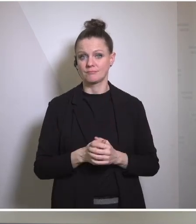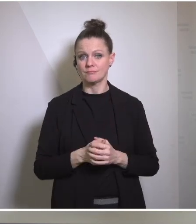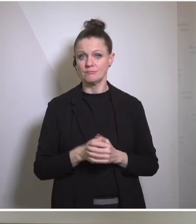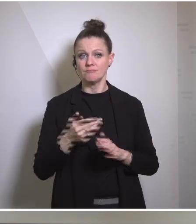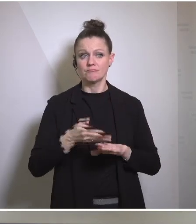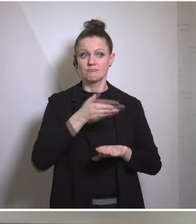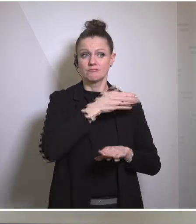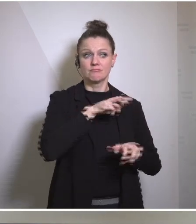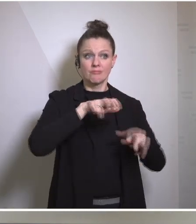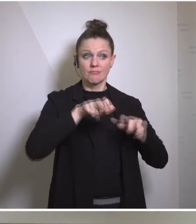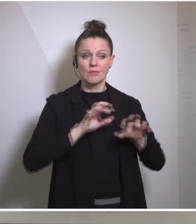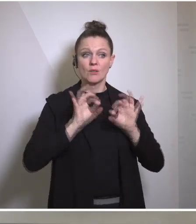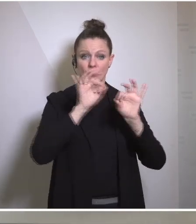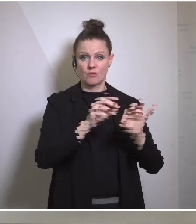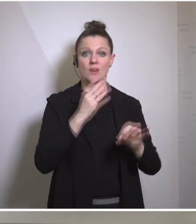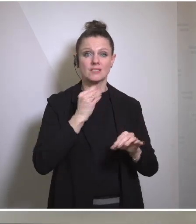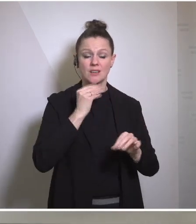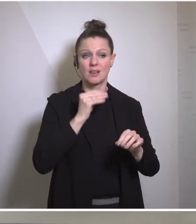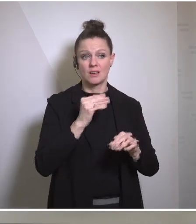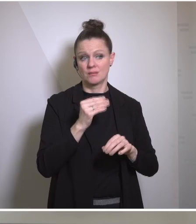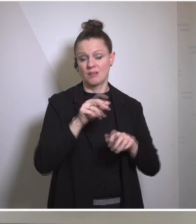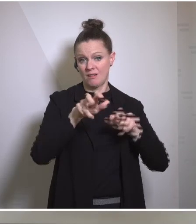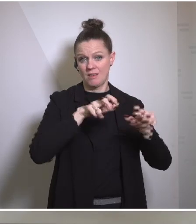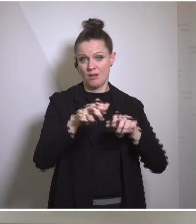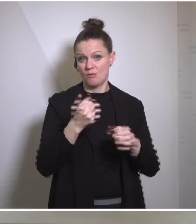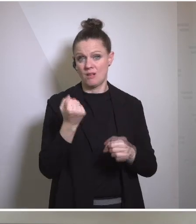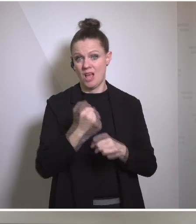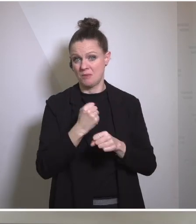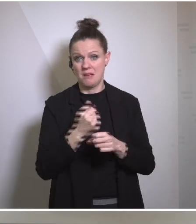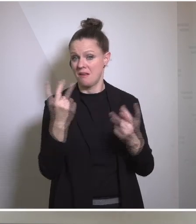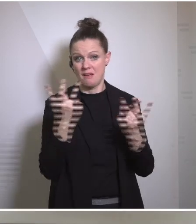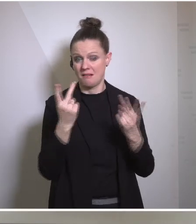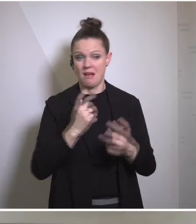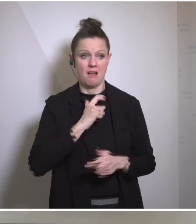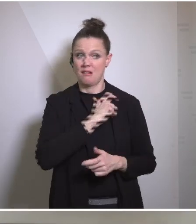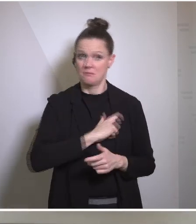with Israeli governments, whatever party or persuasion they were whatever party or persuasion